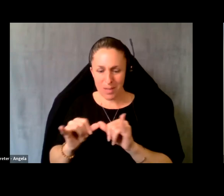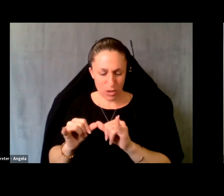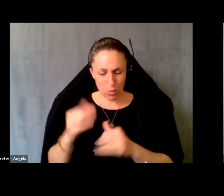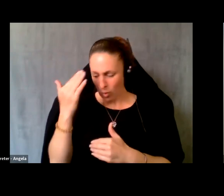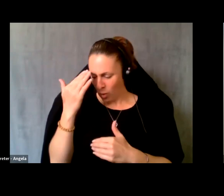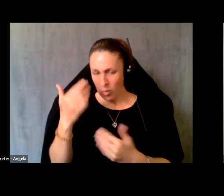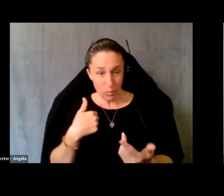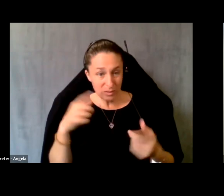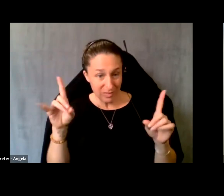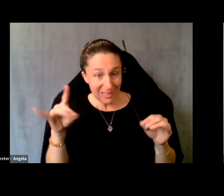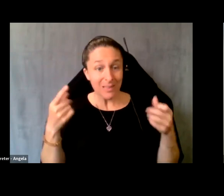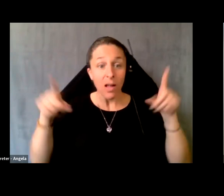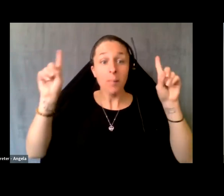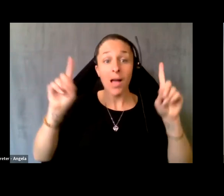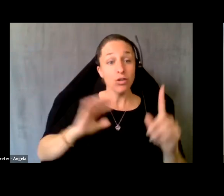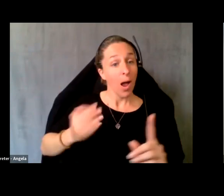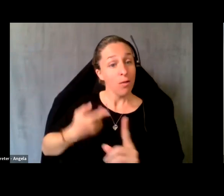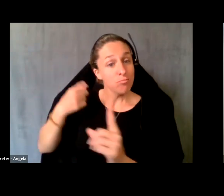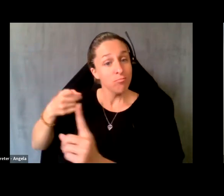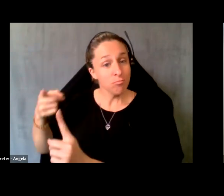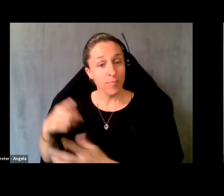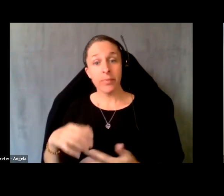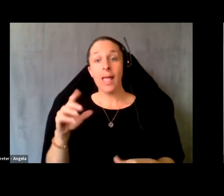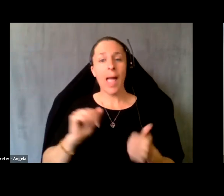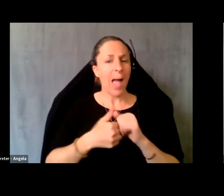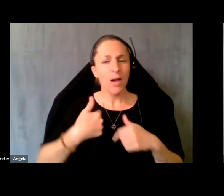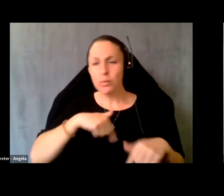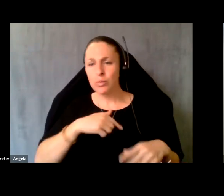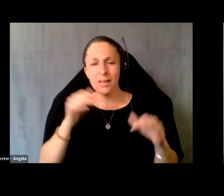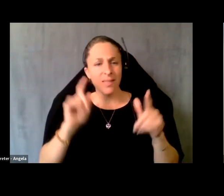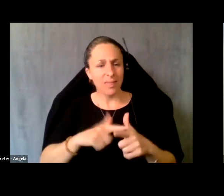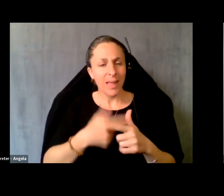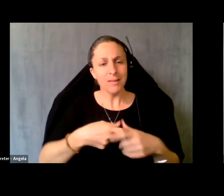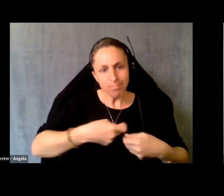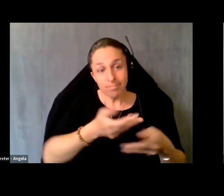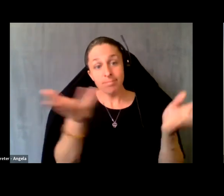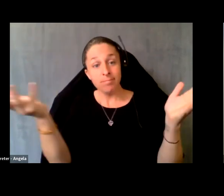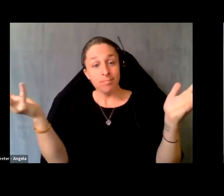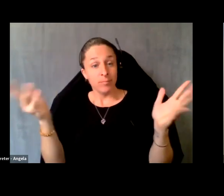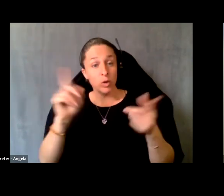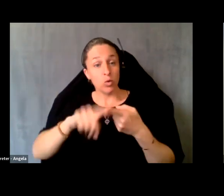have accomplished our aims? And how do we then disseminate that across all of our communities.